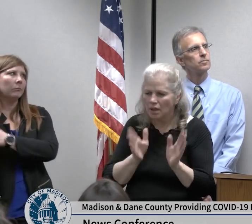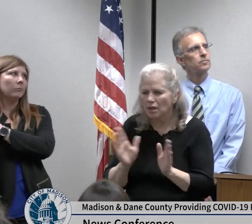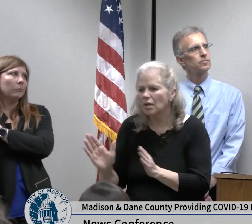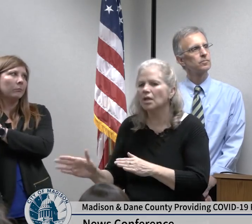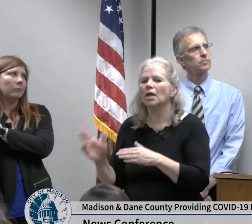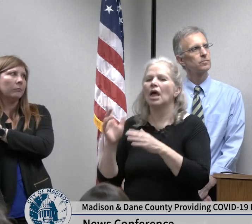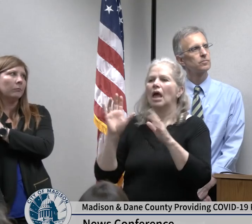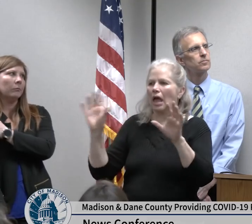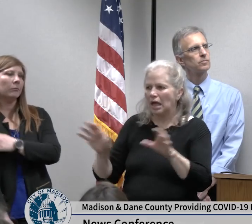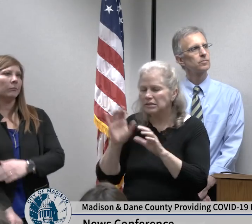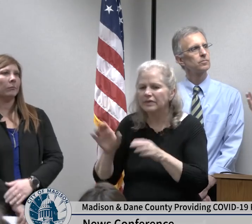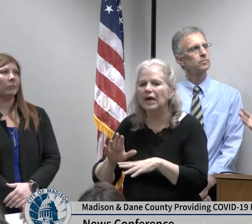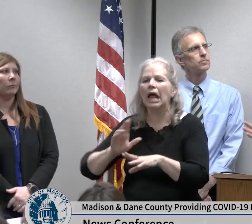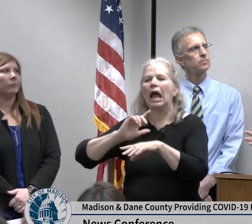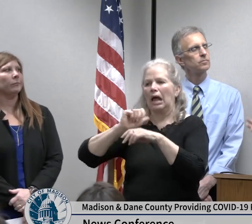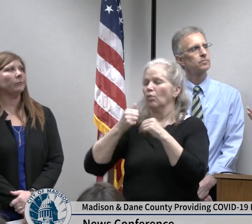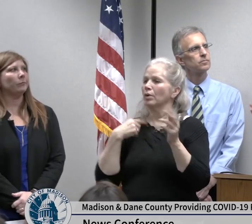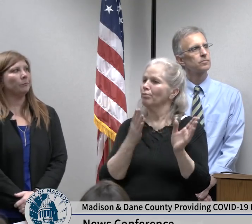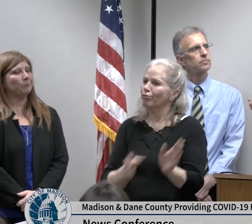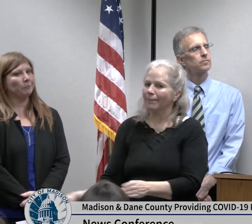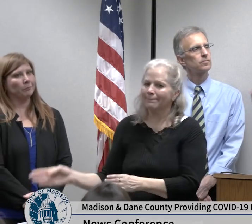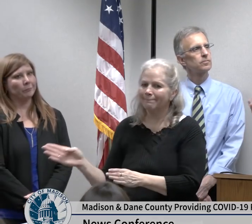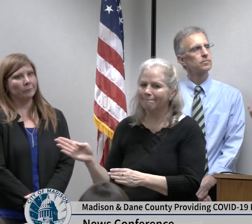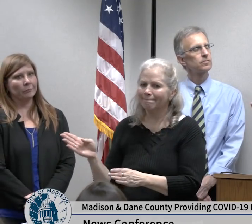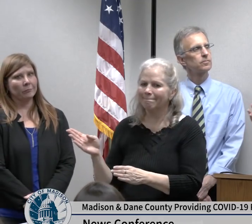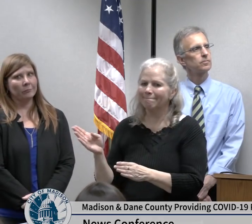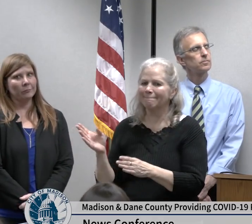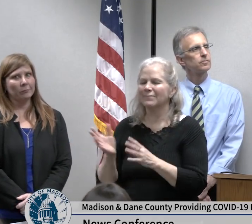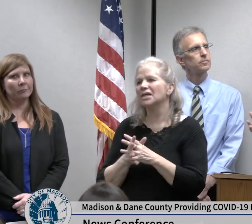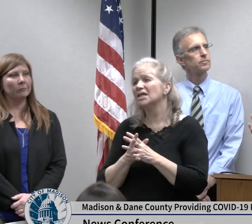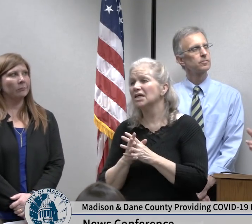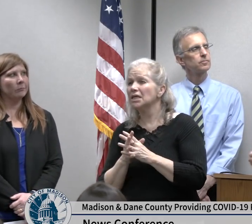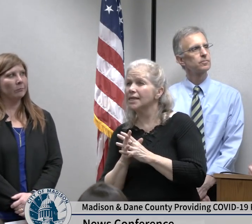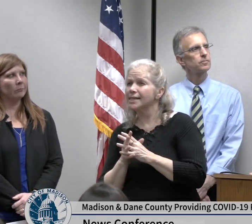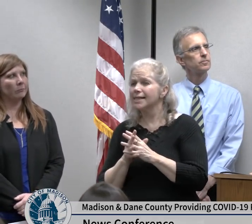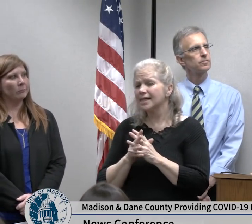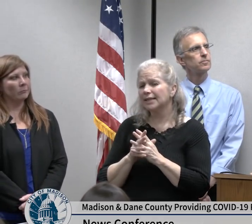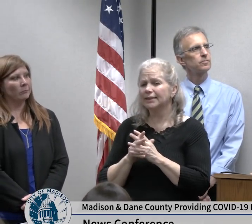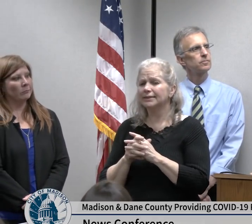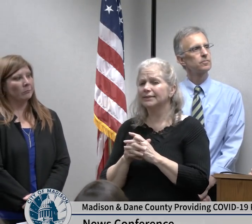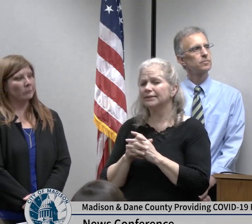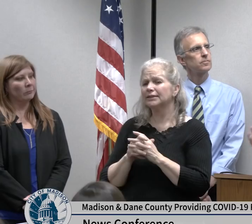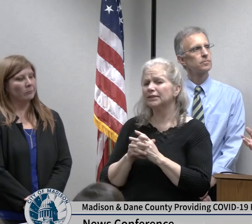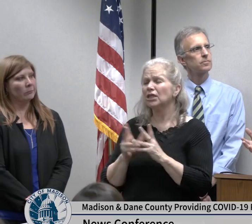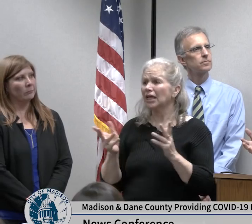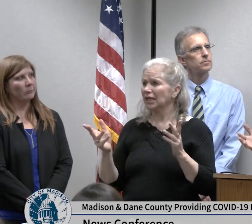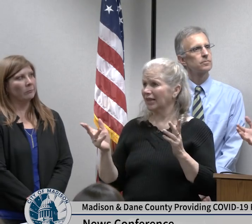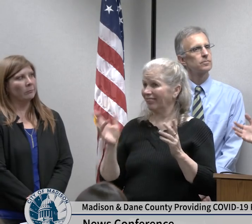you know there was kind of a lot of upfront concern that was real and then